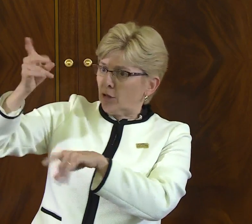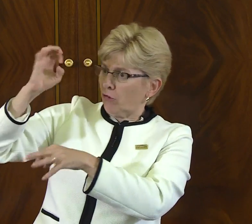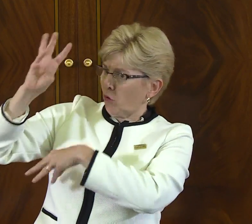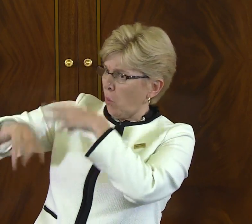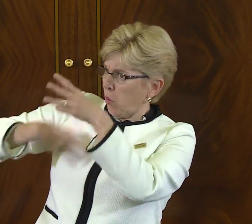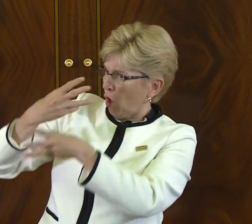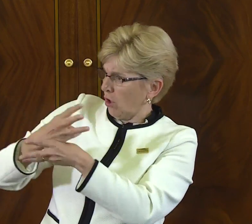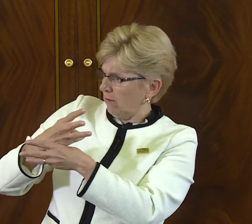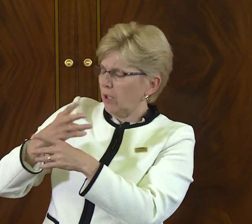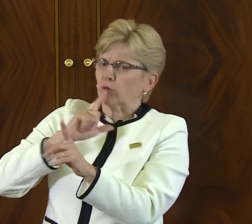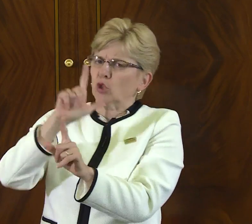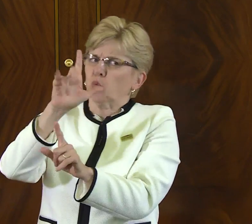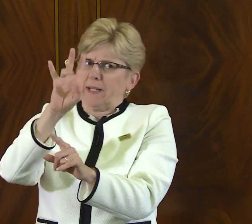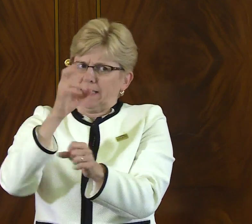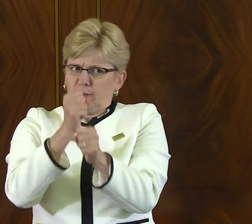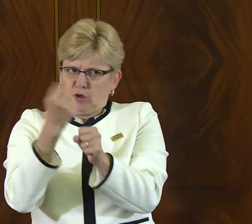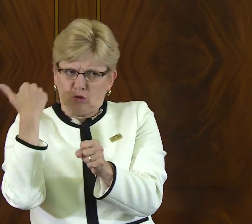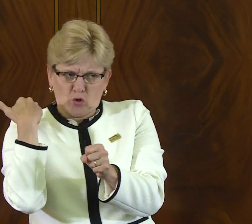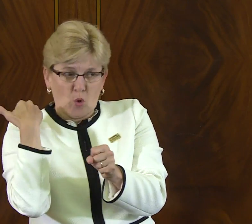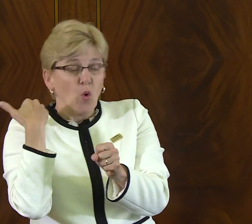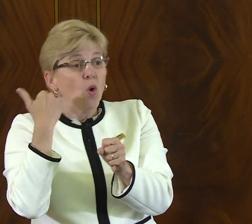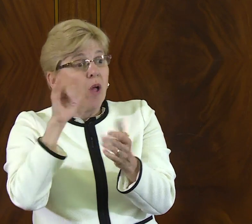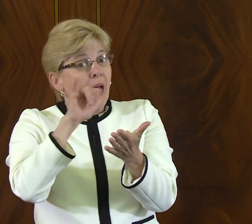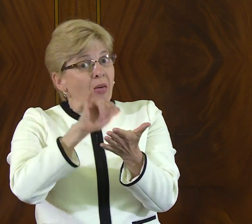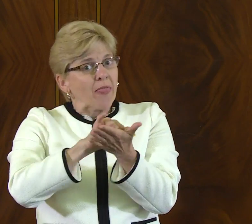It was the first time in the history of the world